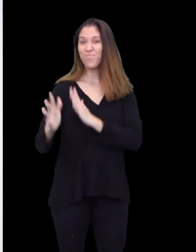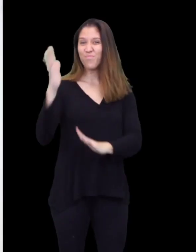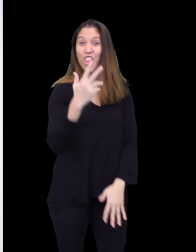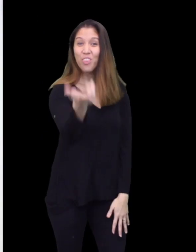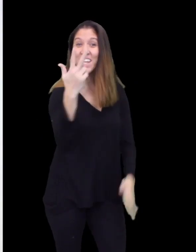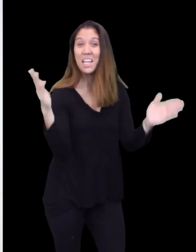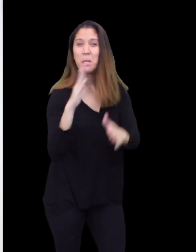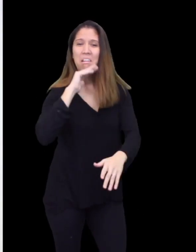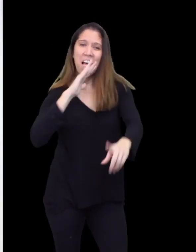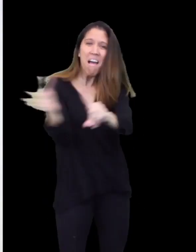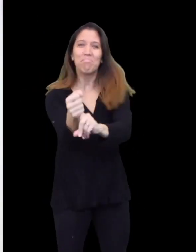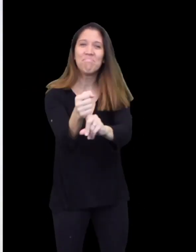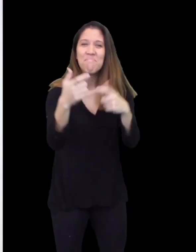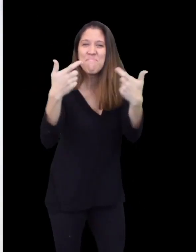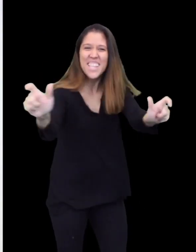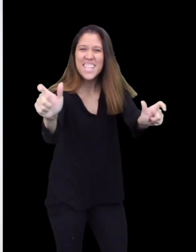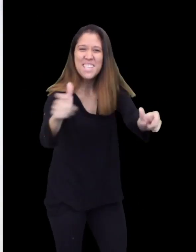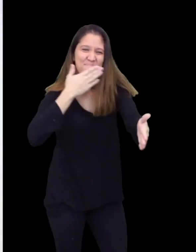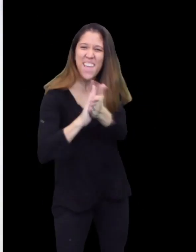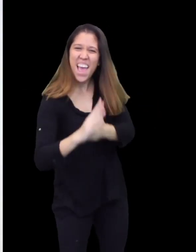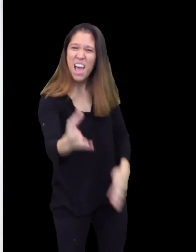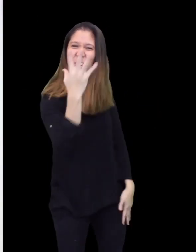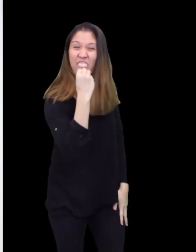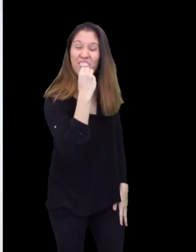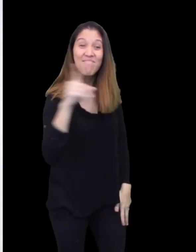Once upon a time, there were three little pigs who captured the Big Bad Wolf.